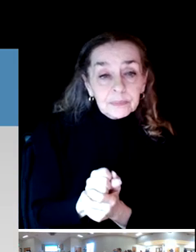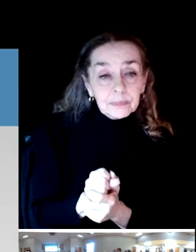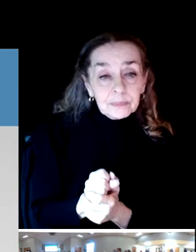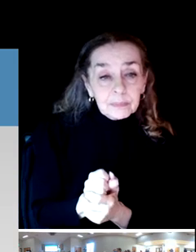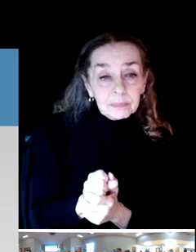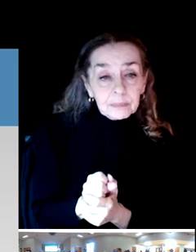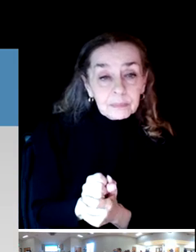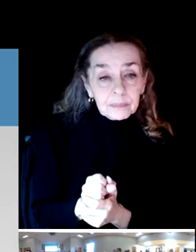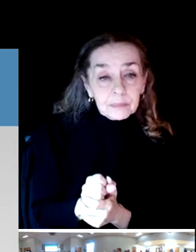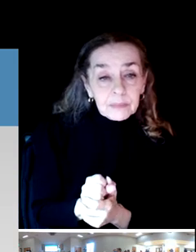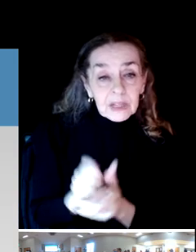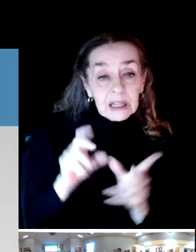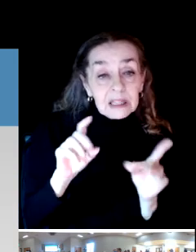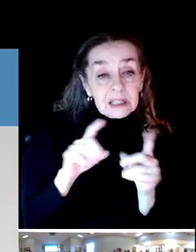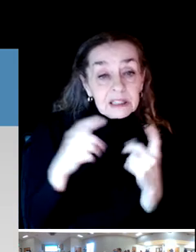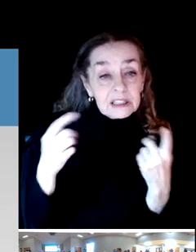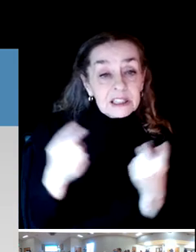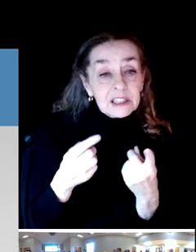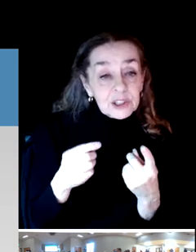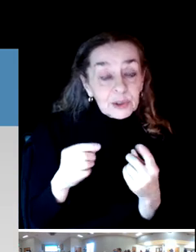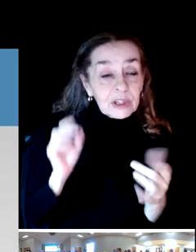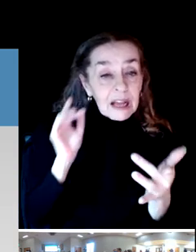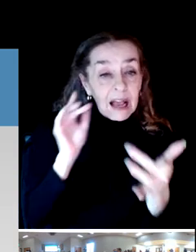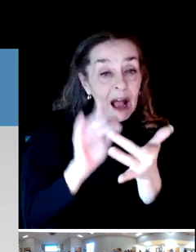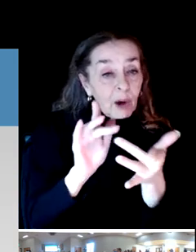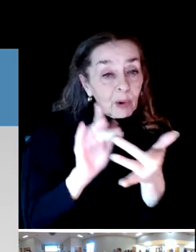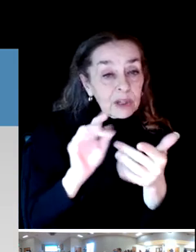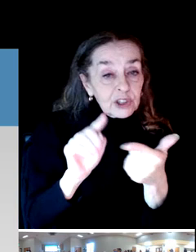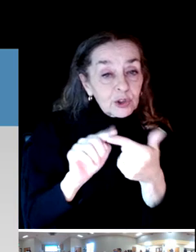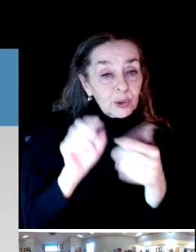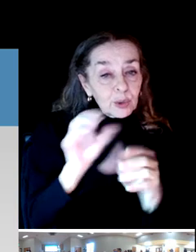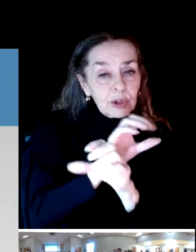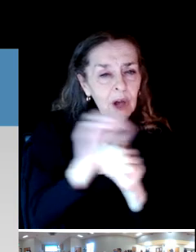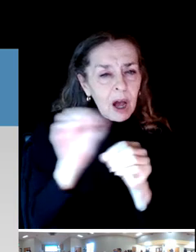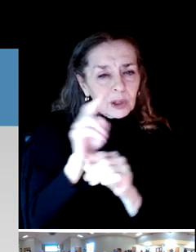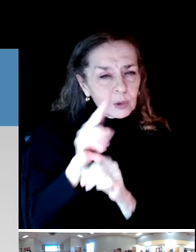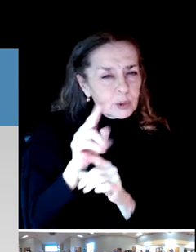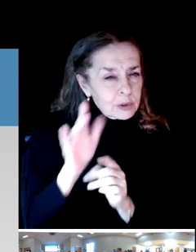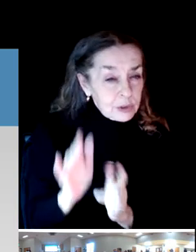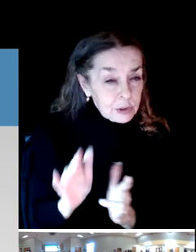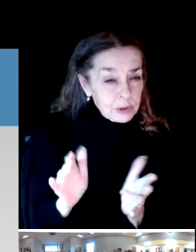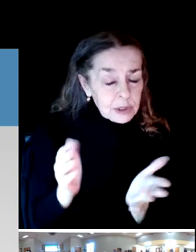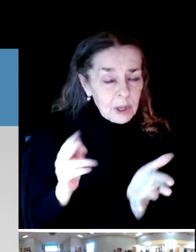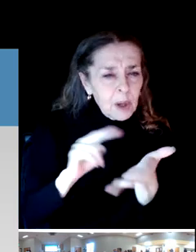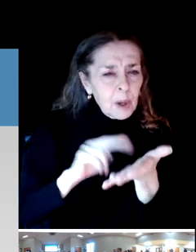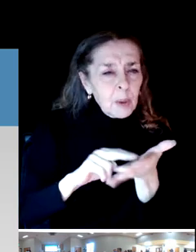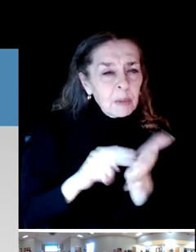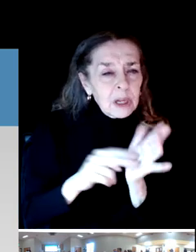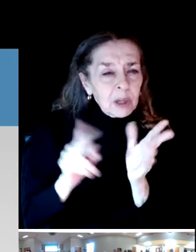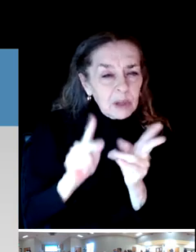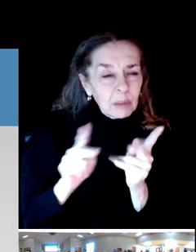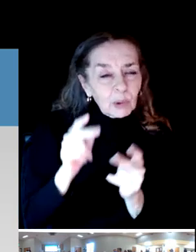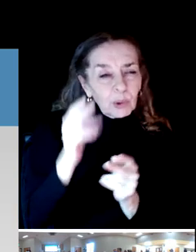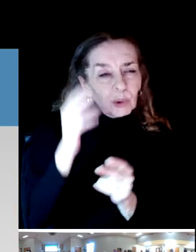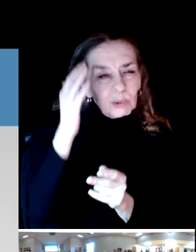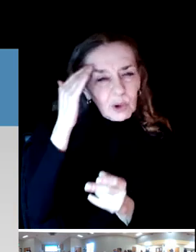District outreach to non users, in other words people that know about the district and are